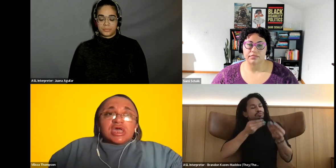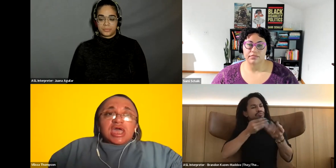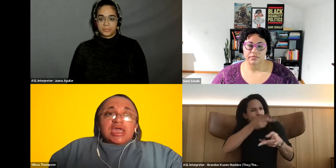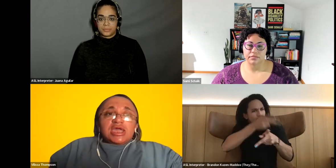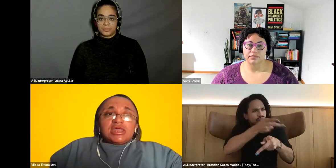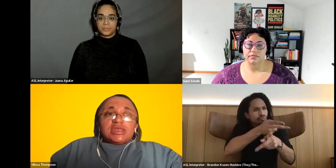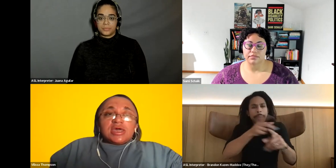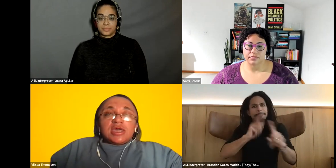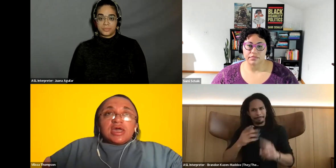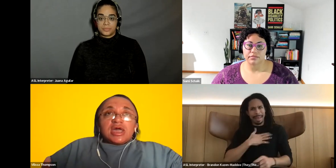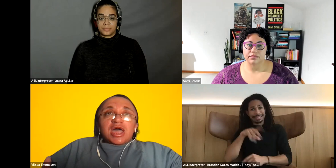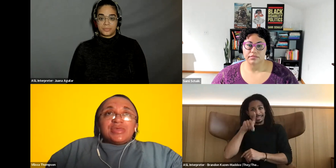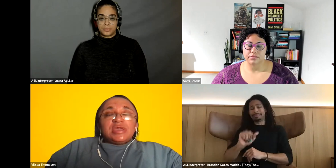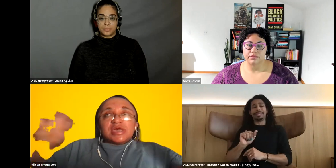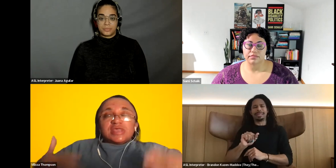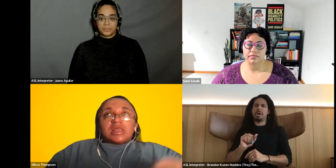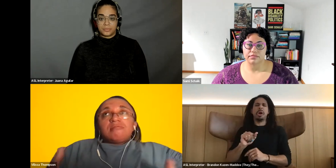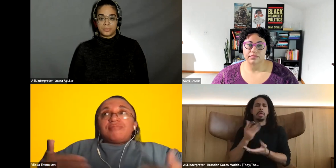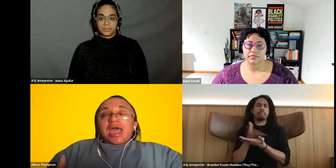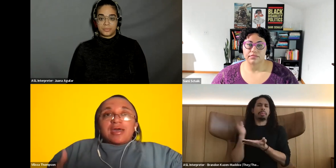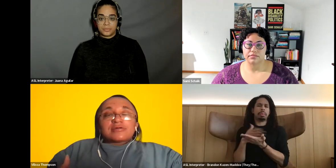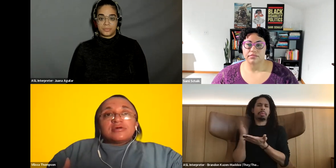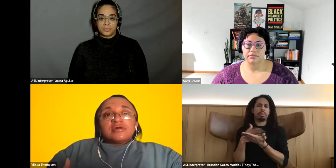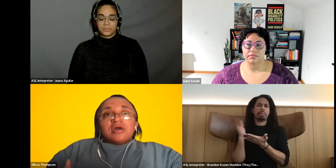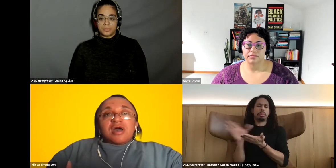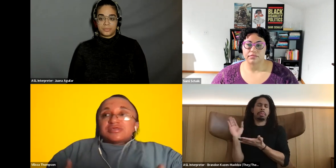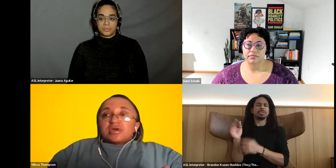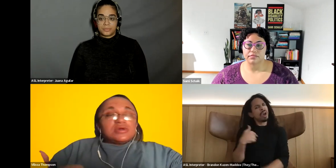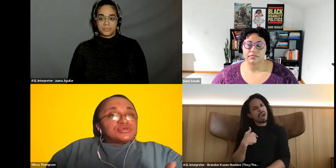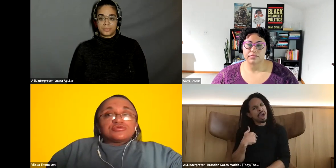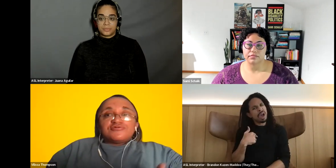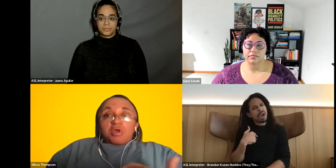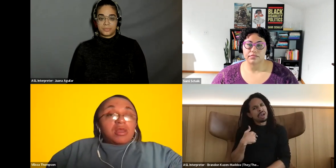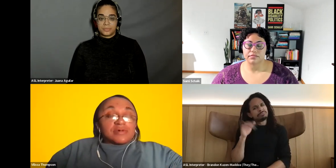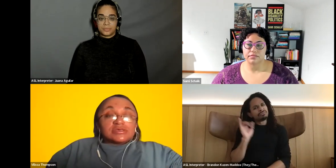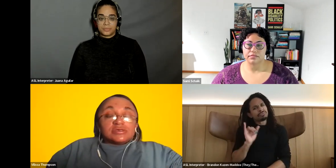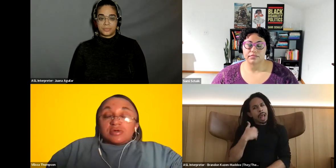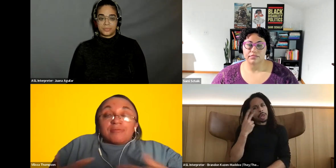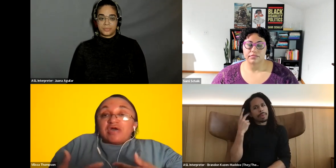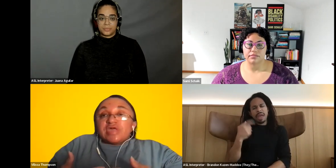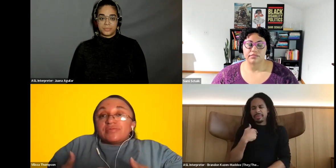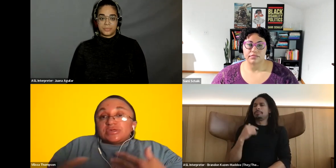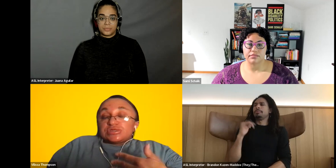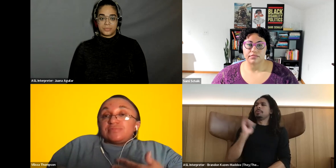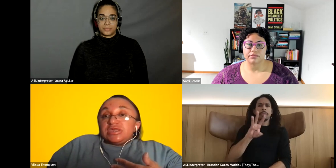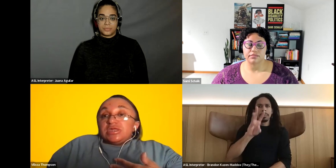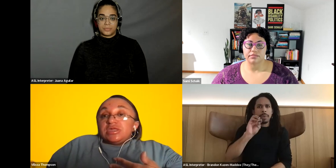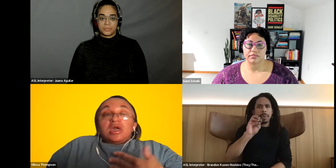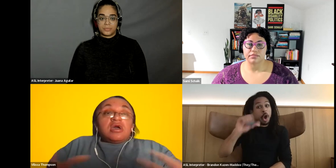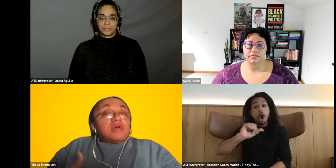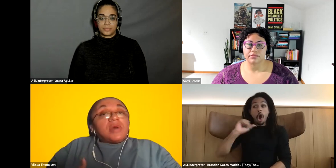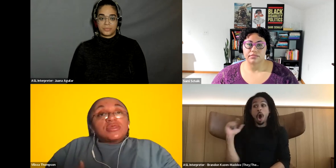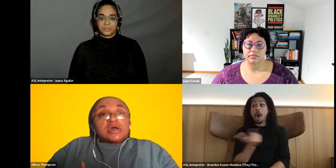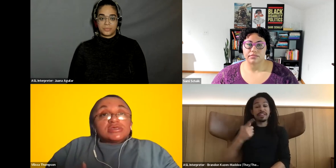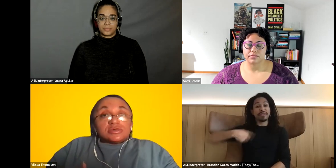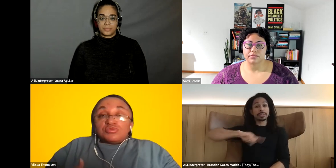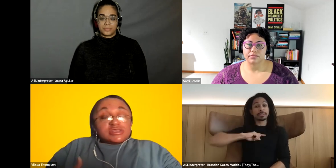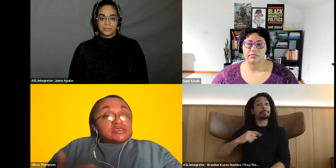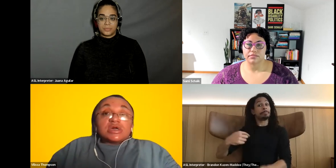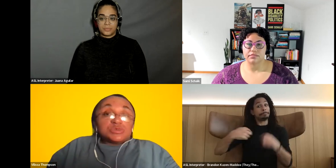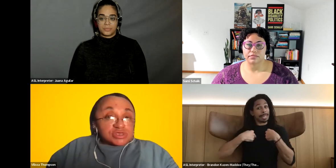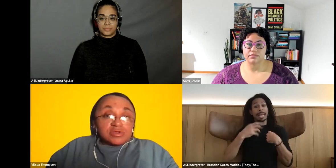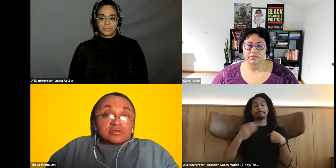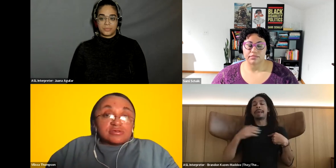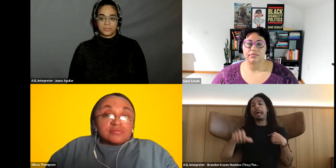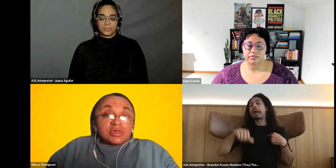Vilissa Thompson: and I think as I Look back. I just thought that was true for all of us, you know, in my family it just me and my other cousin, who has an intellectual disability.